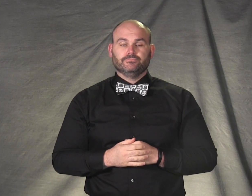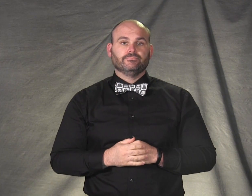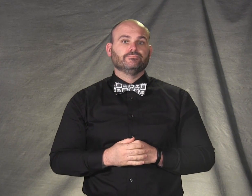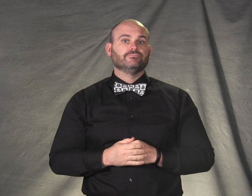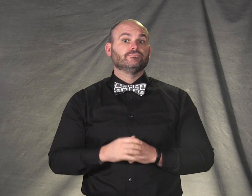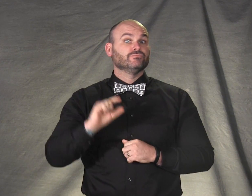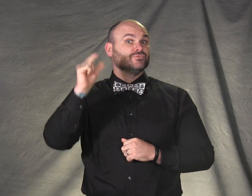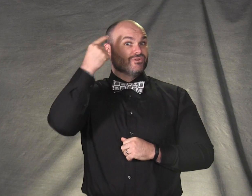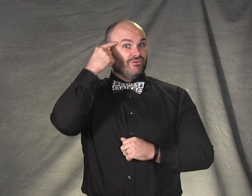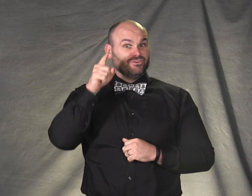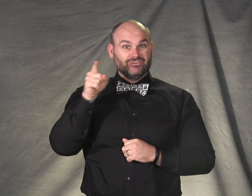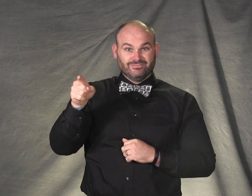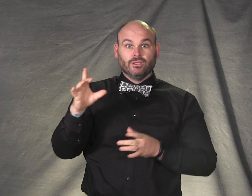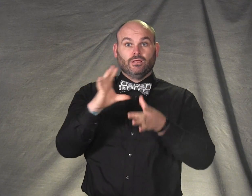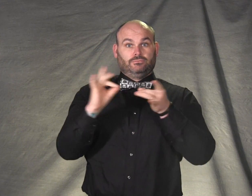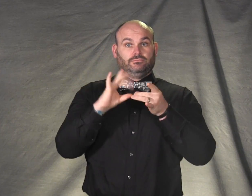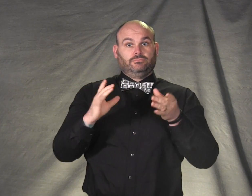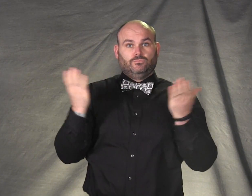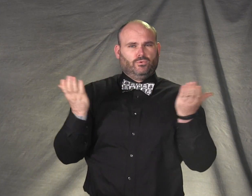Governor Dayton said: